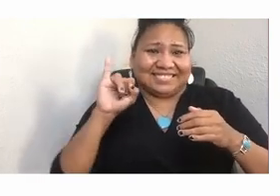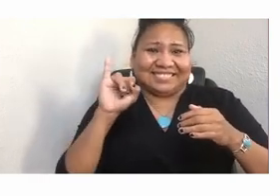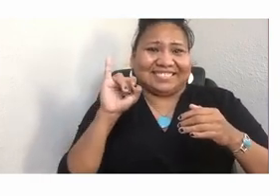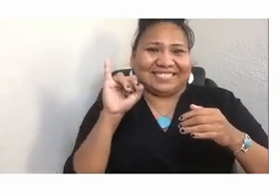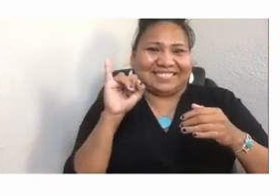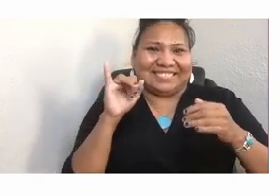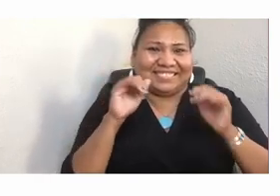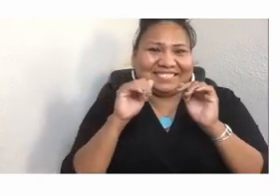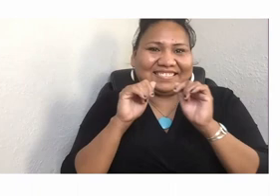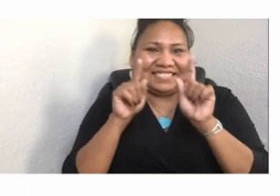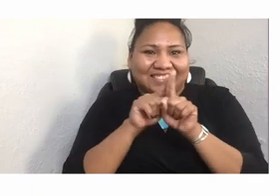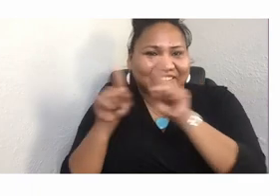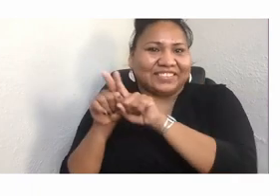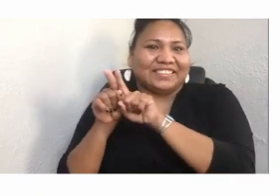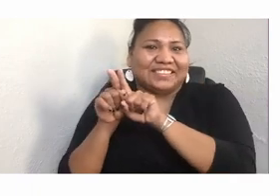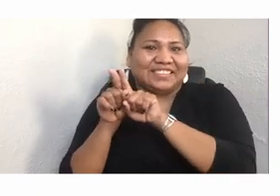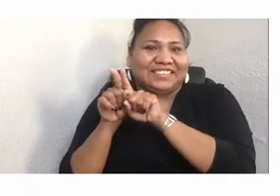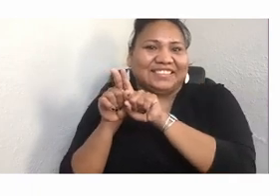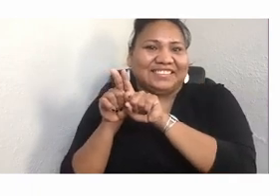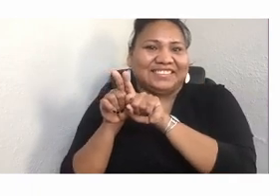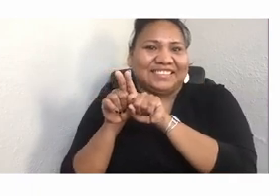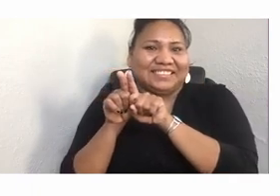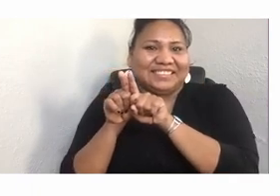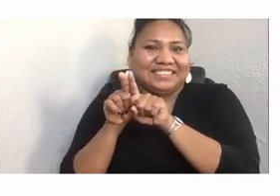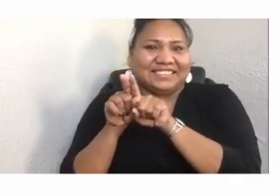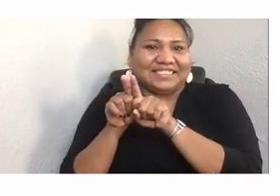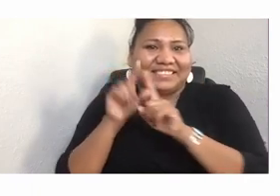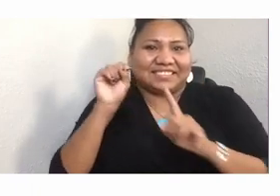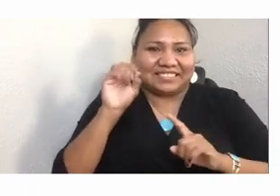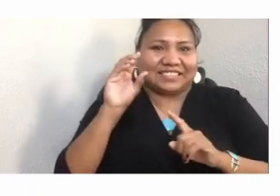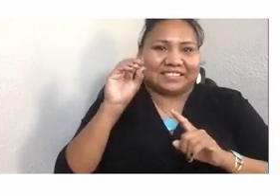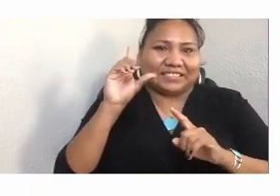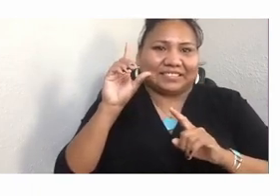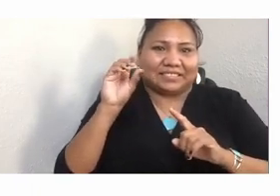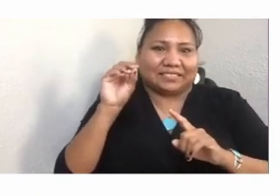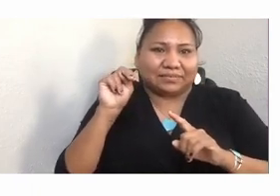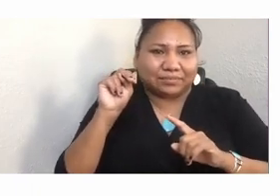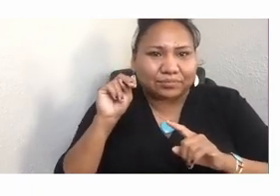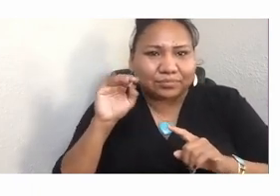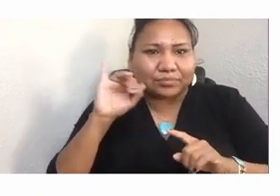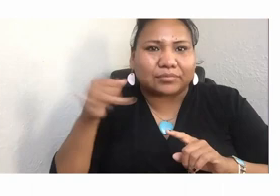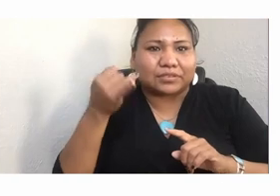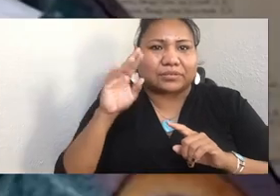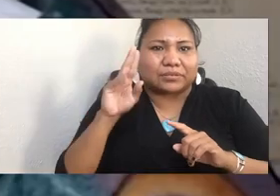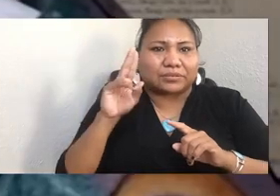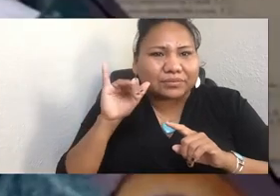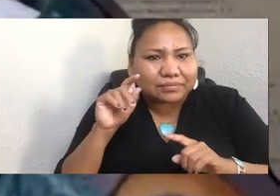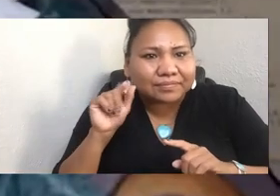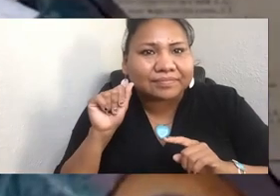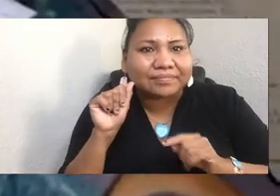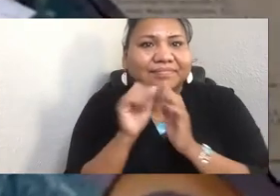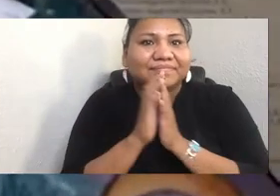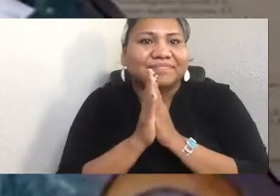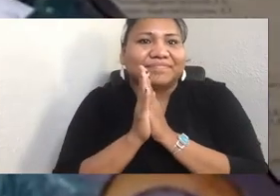Tolowa, Inupiaq, Aleut, Yupik, Quinault, ,,